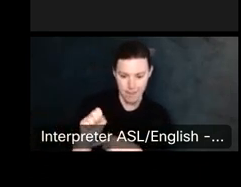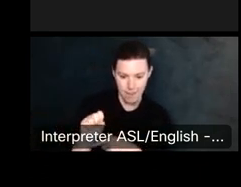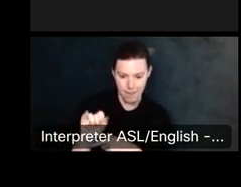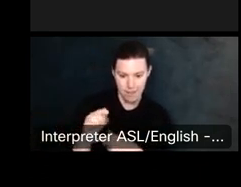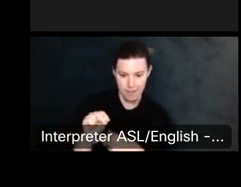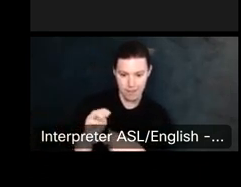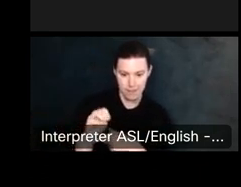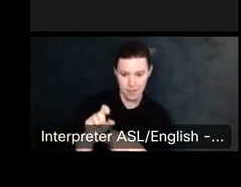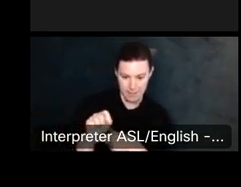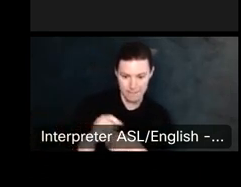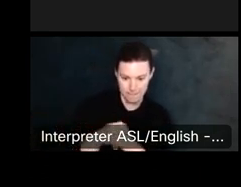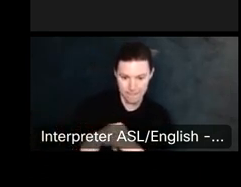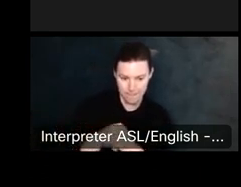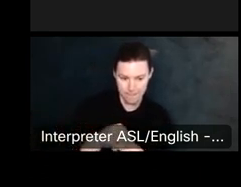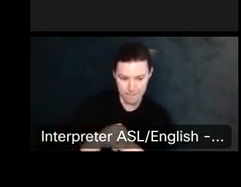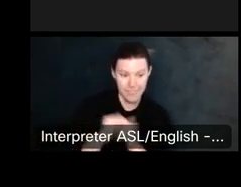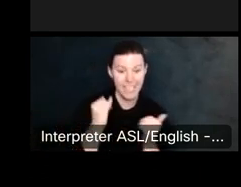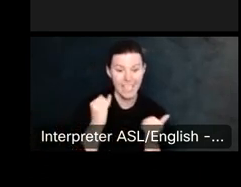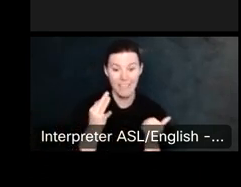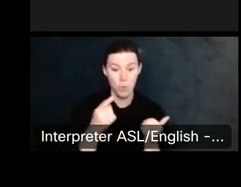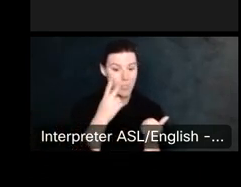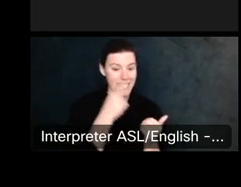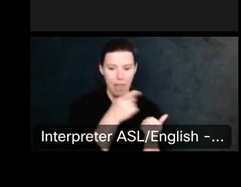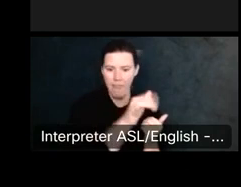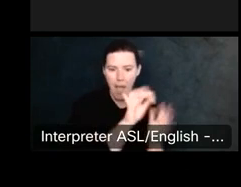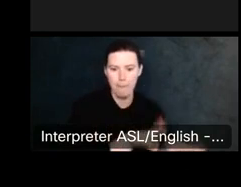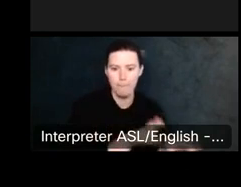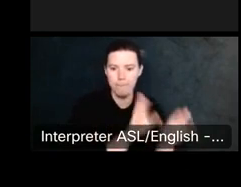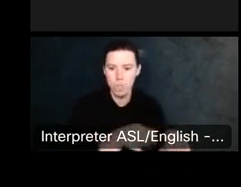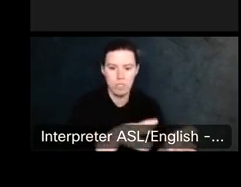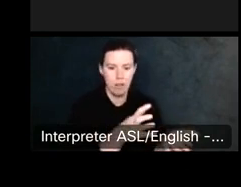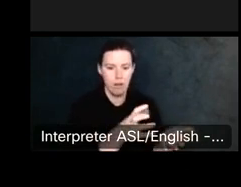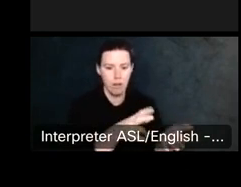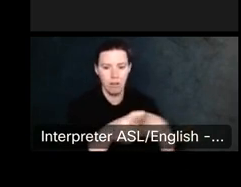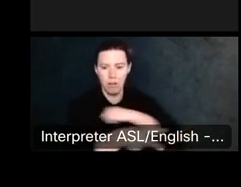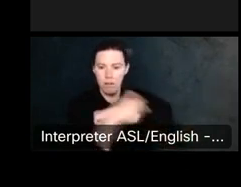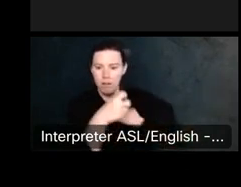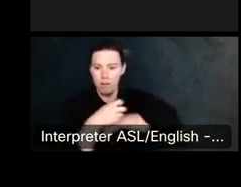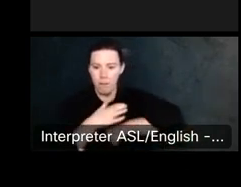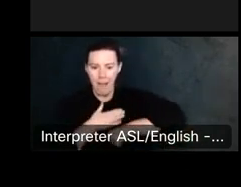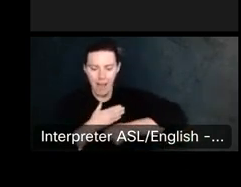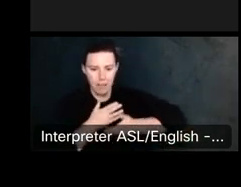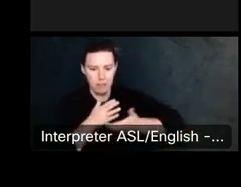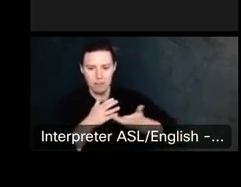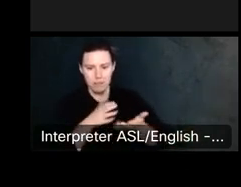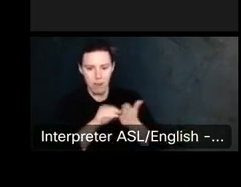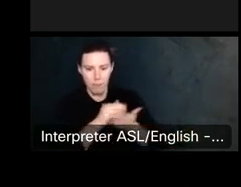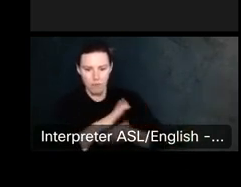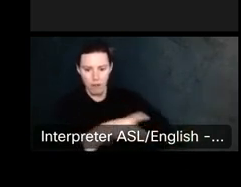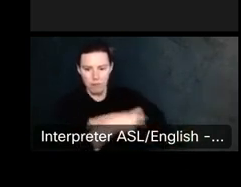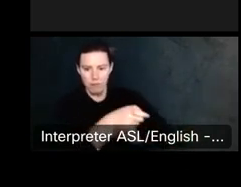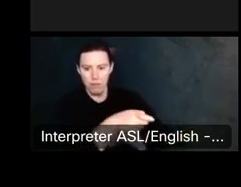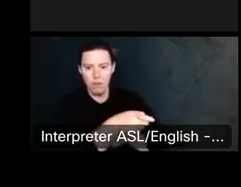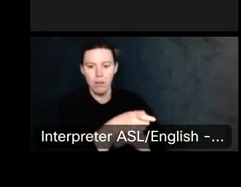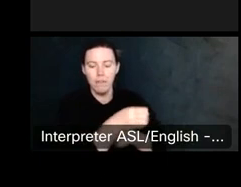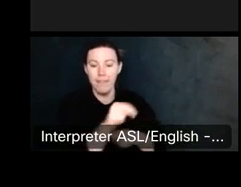You work with an attorney for that to protect your copyrights and then potentially go to court.